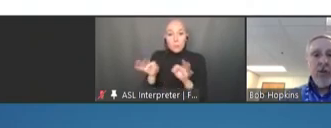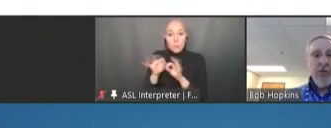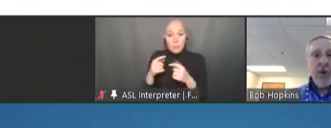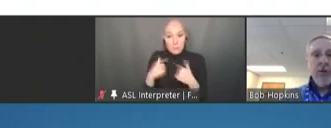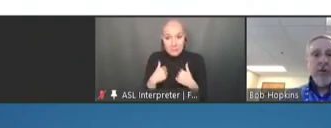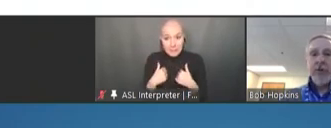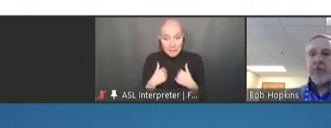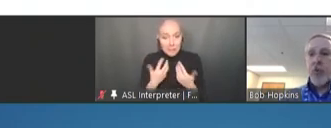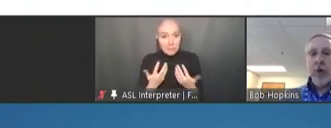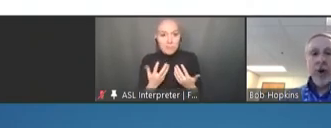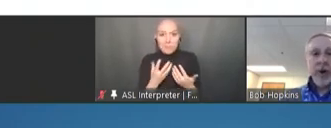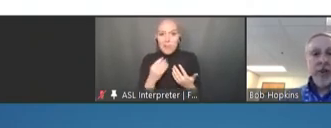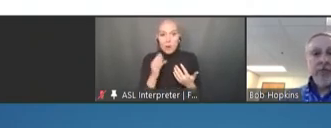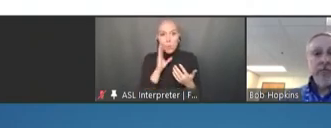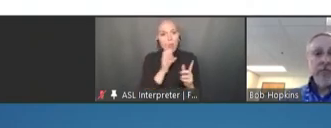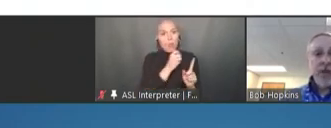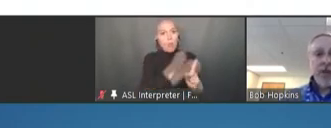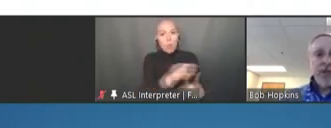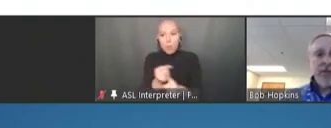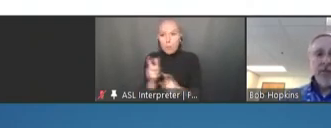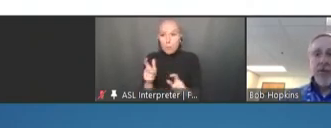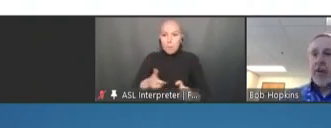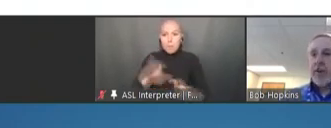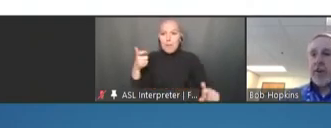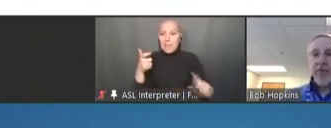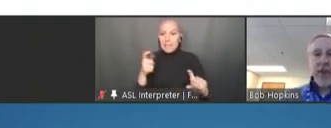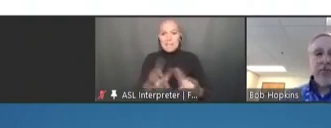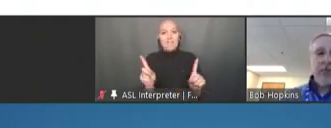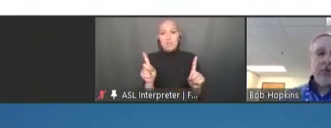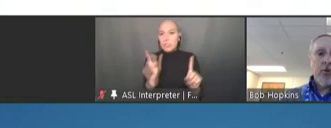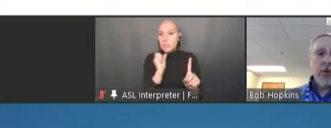fall into these four areas. Innovation I think is absolutely critical.